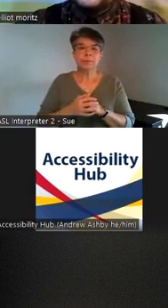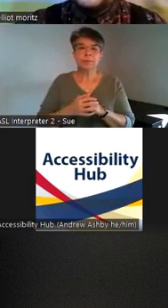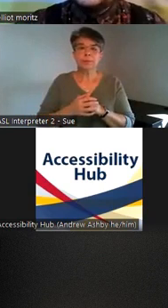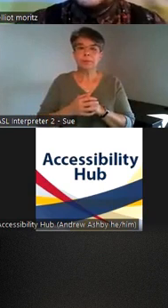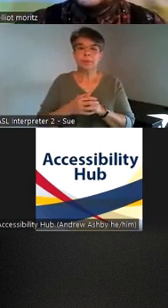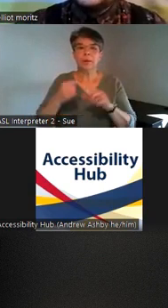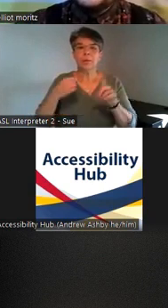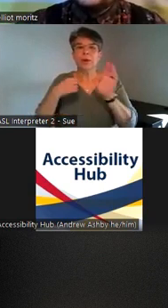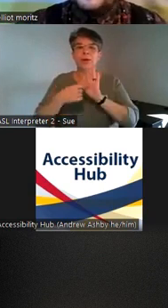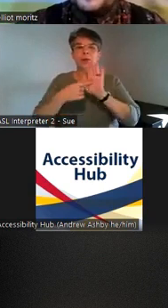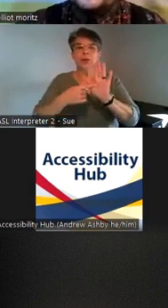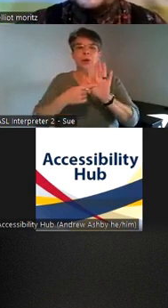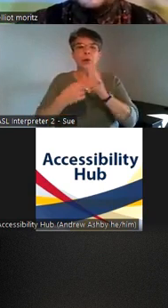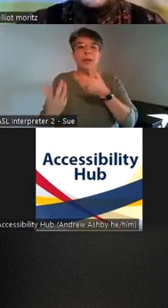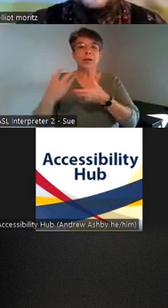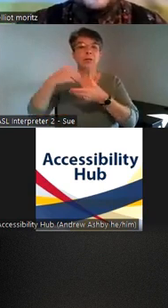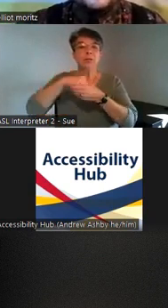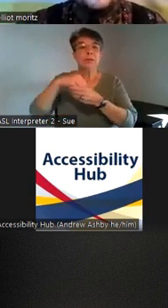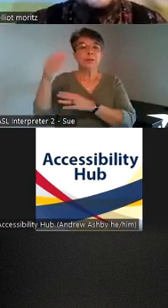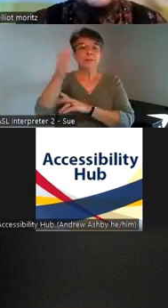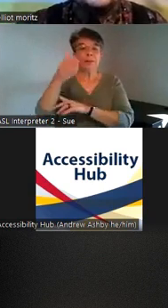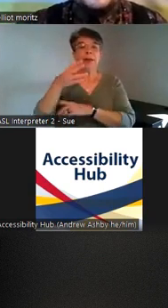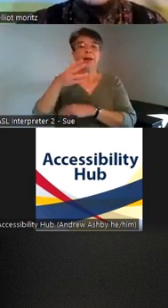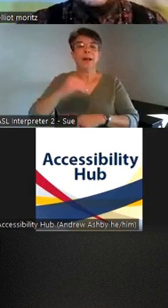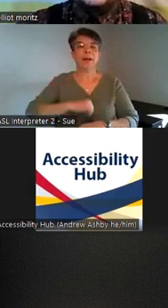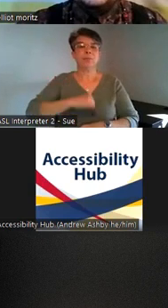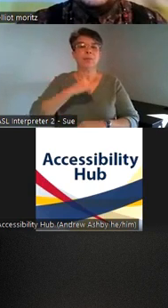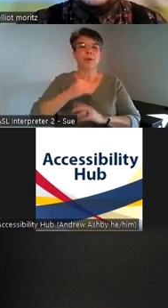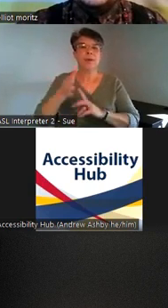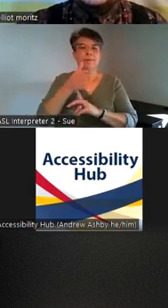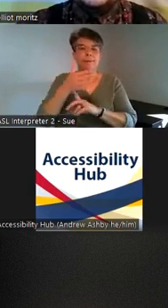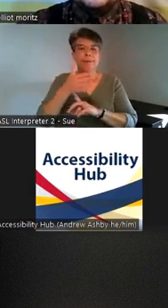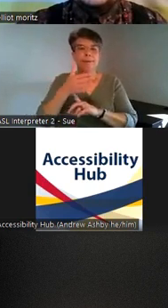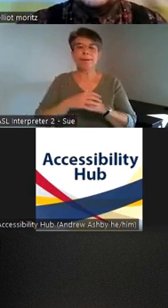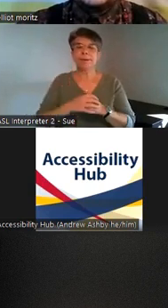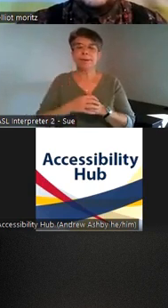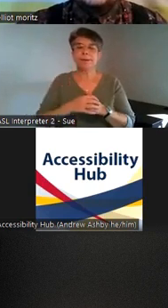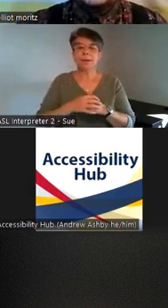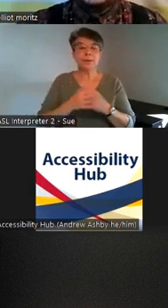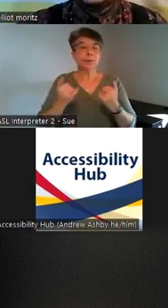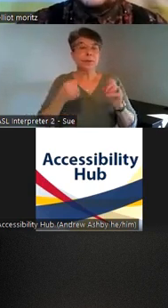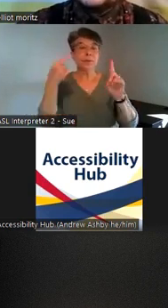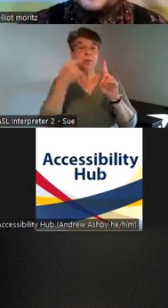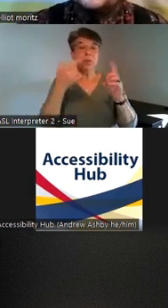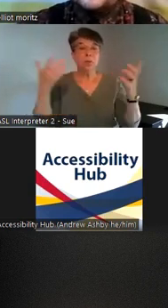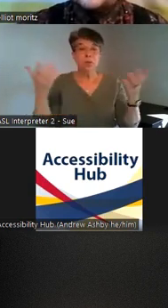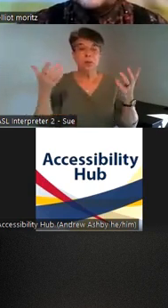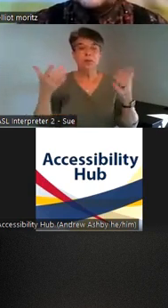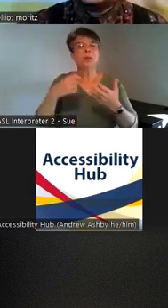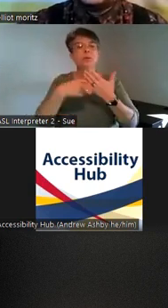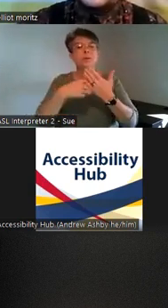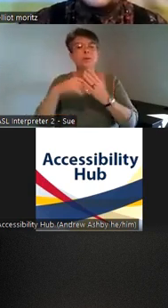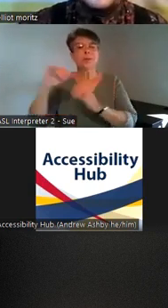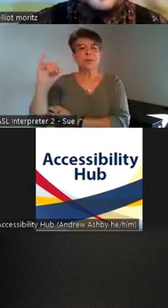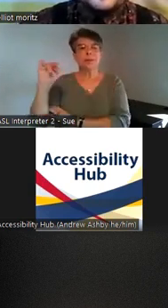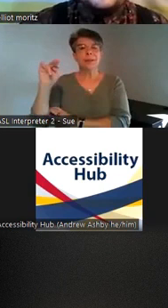as well as an inclusivity flag today's goal is to touch on some intersectionality some intersections